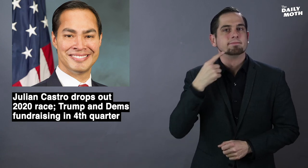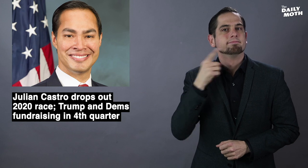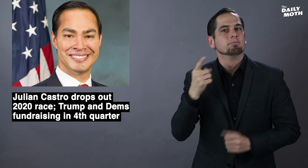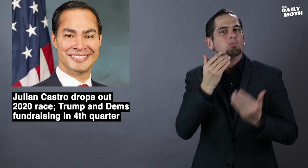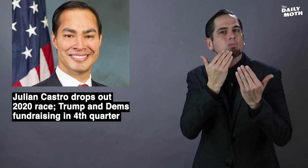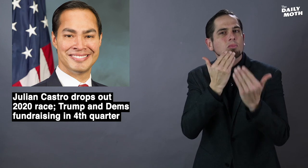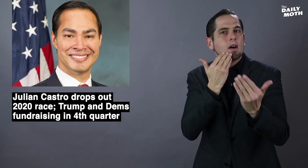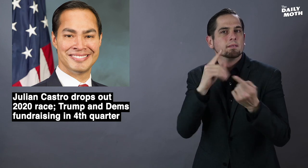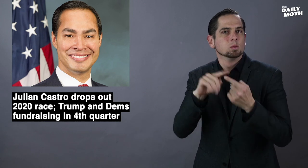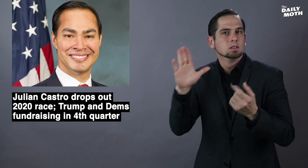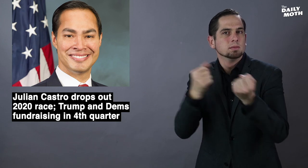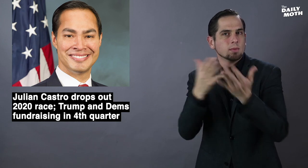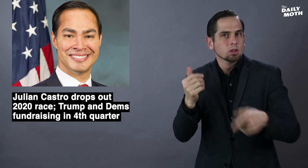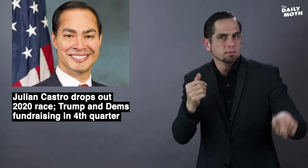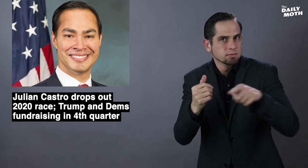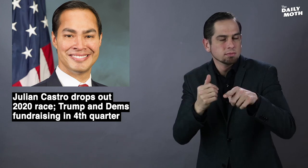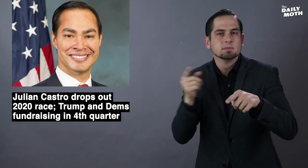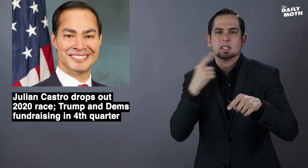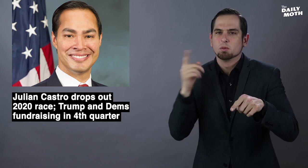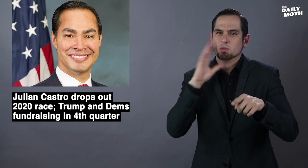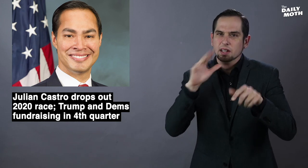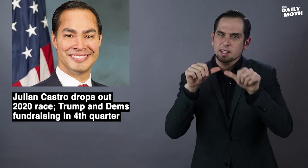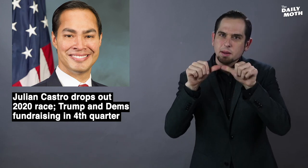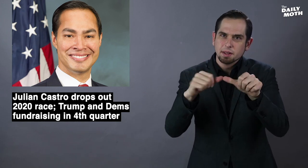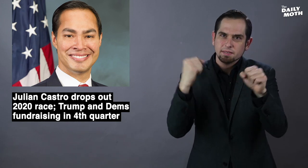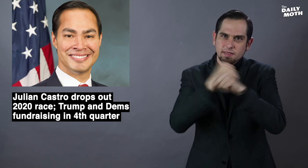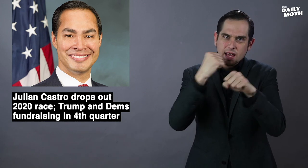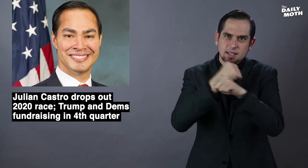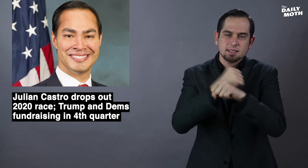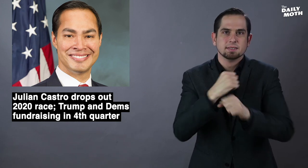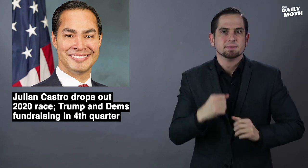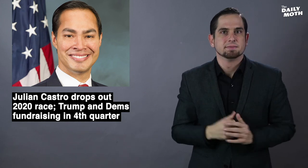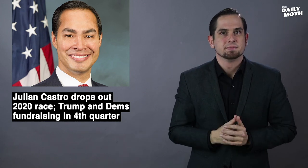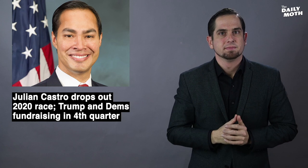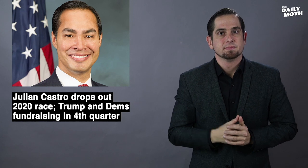said he is grateful to his supporters and would keep on fighting.